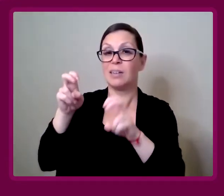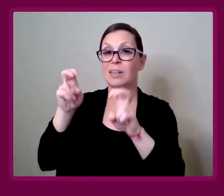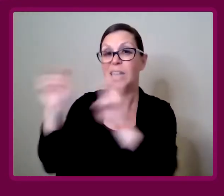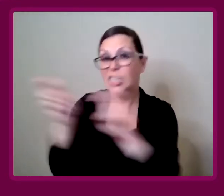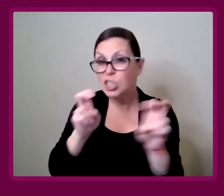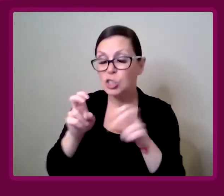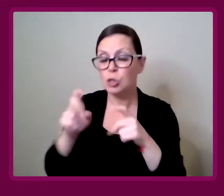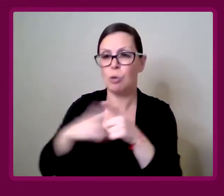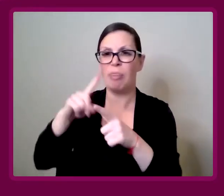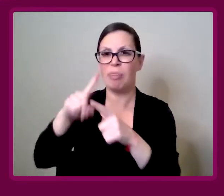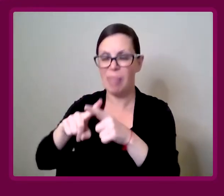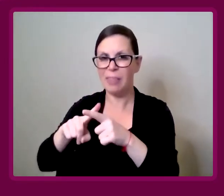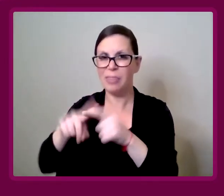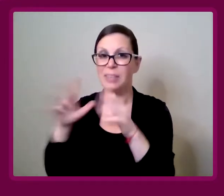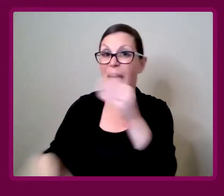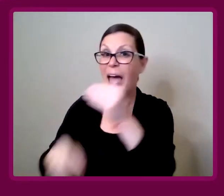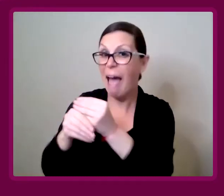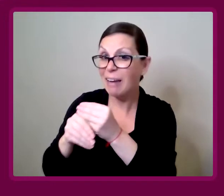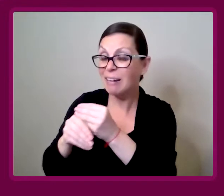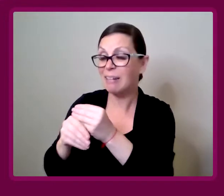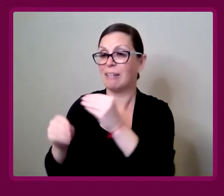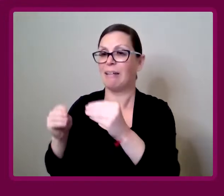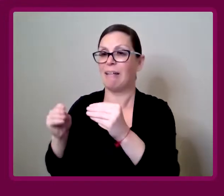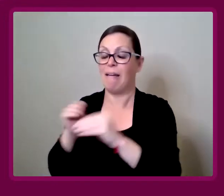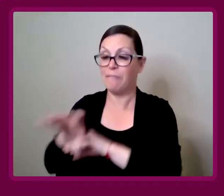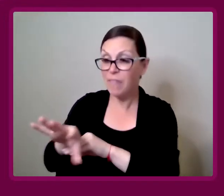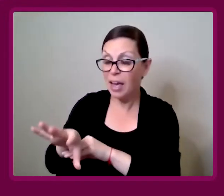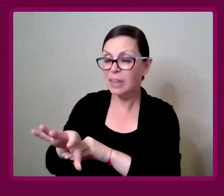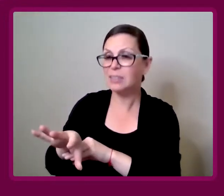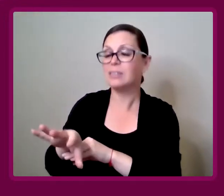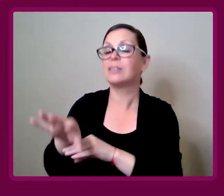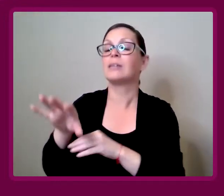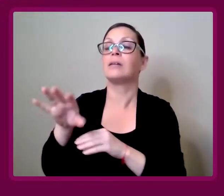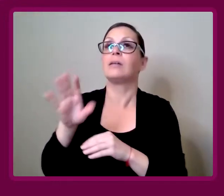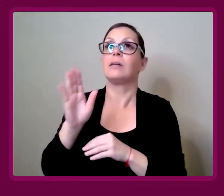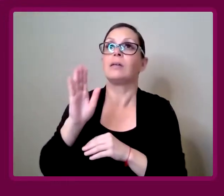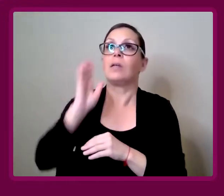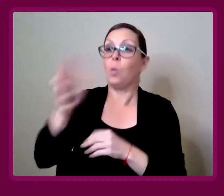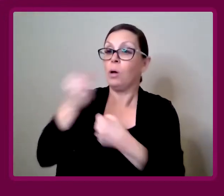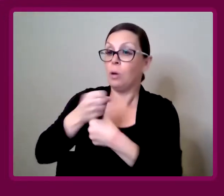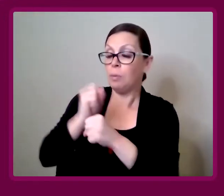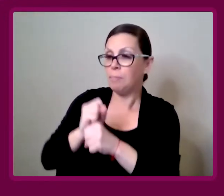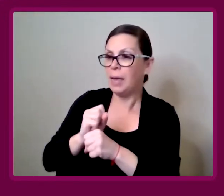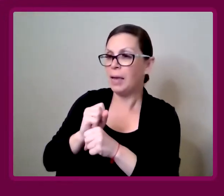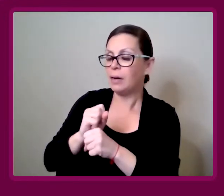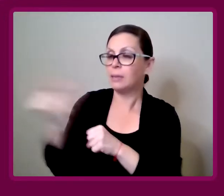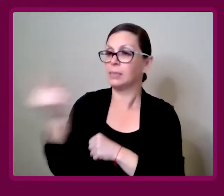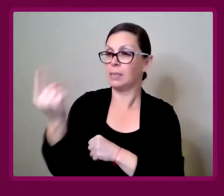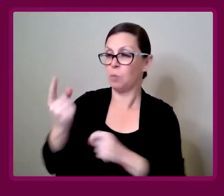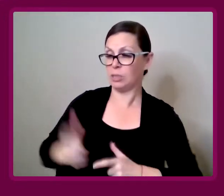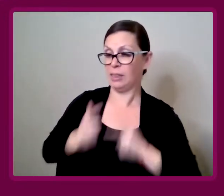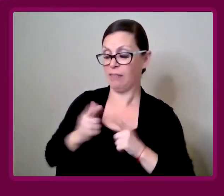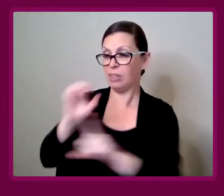Then you've got compounding effects, that are only ever going to make your living situation